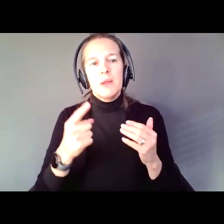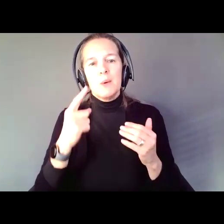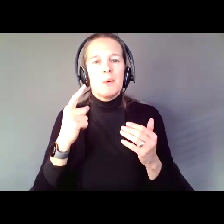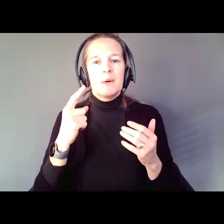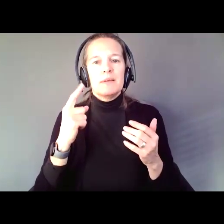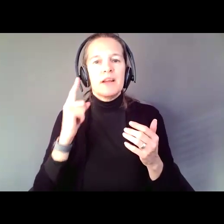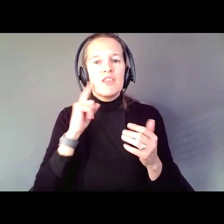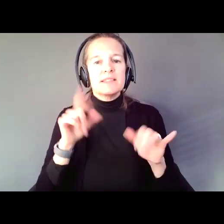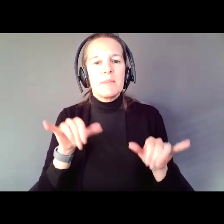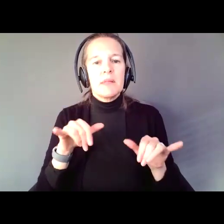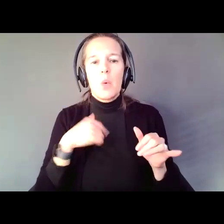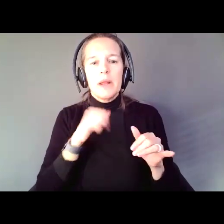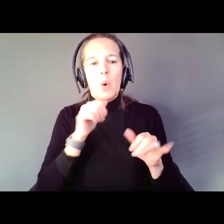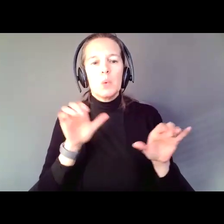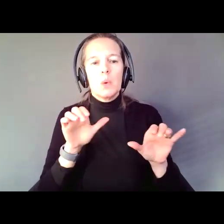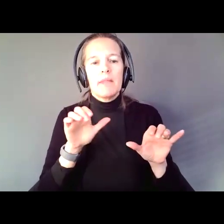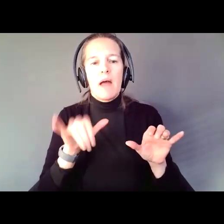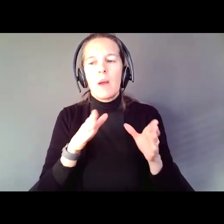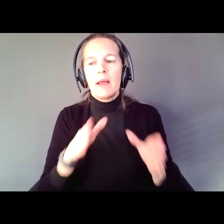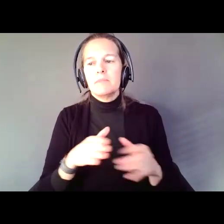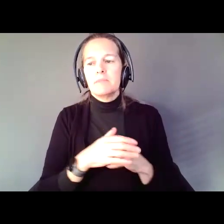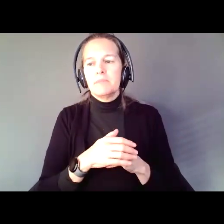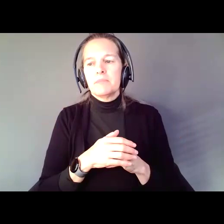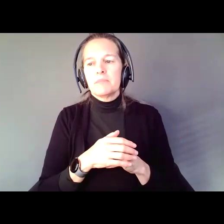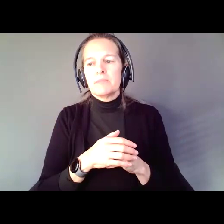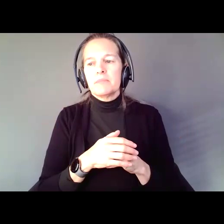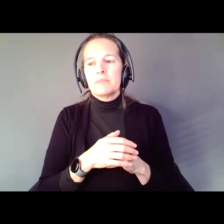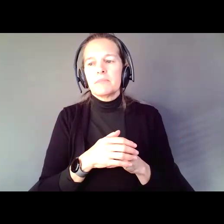we don't do it that way. I get the finger wag - you are asking us to change the way